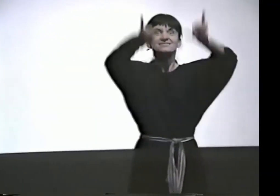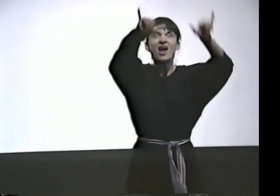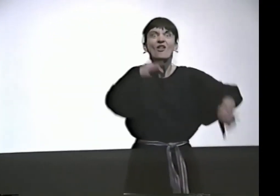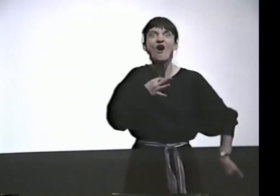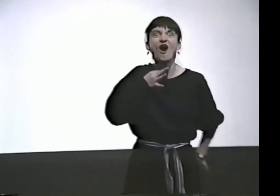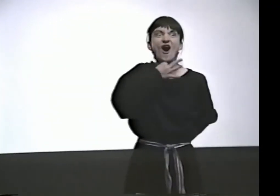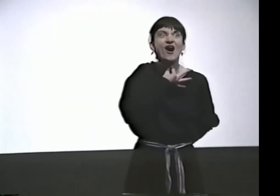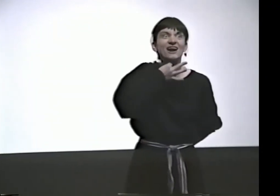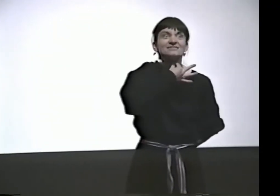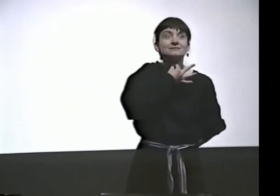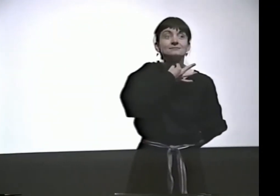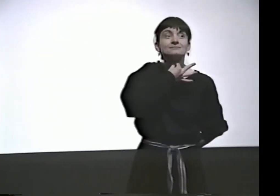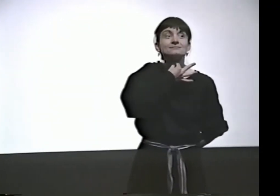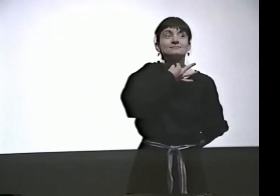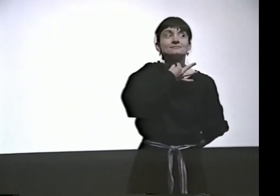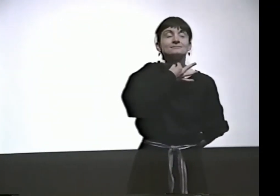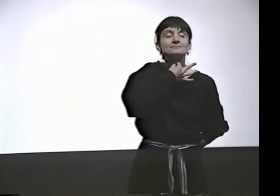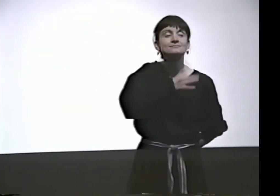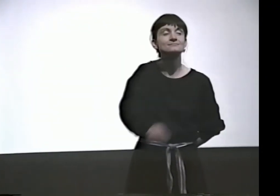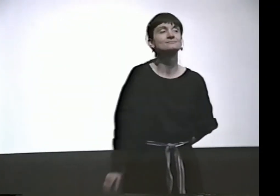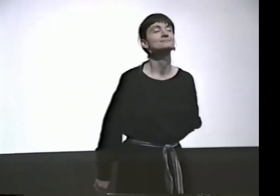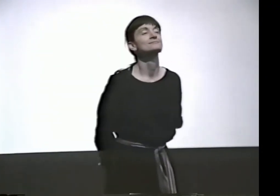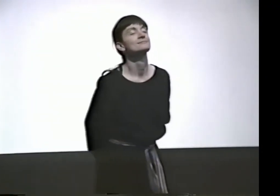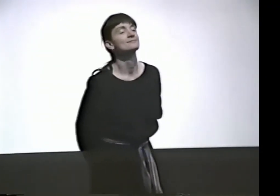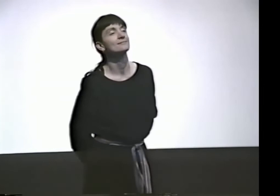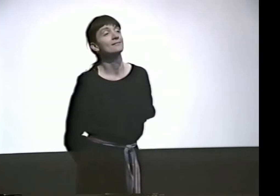BUT STILL HE WAS CURIOUS.